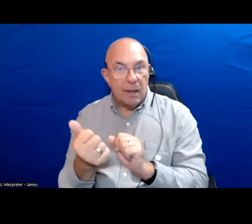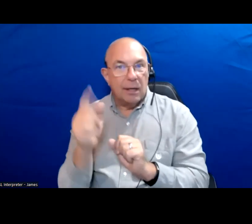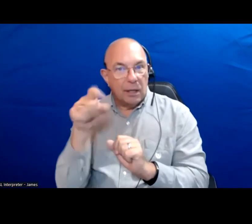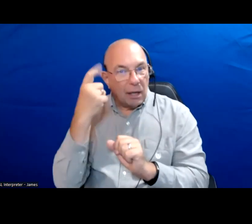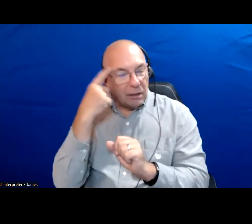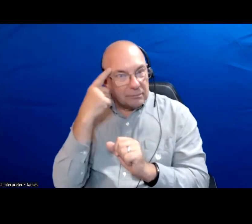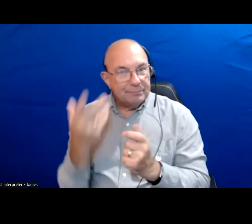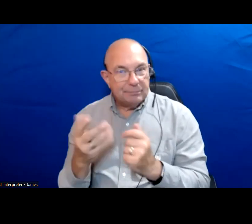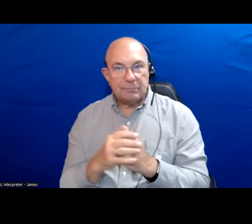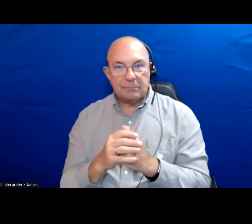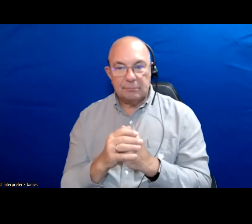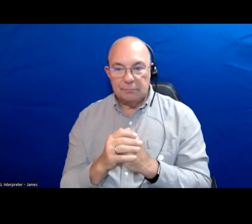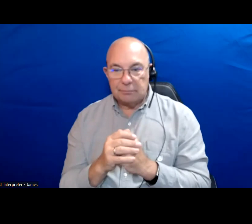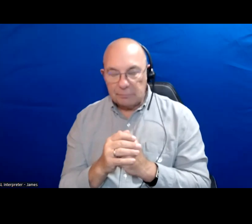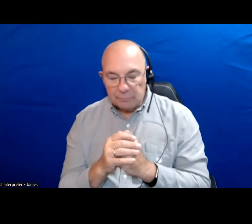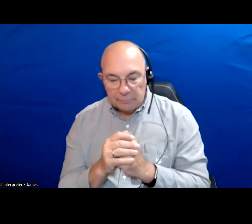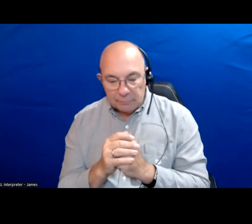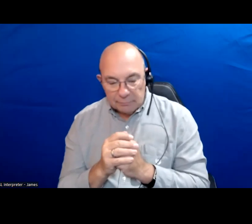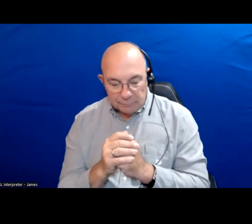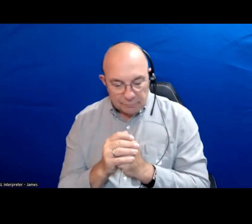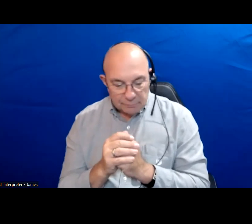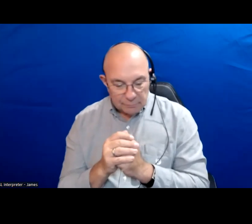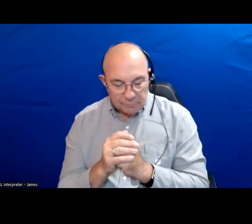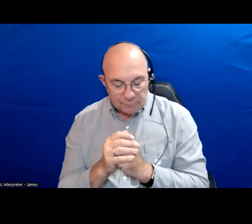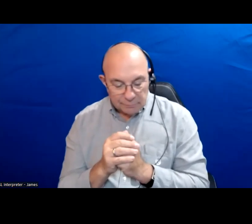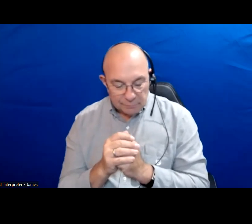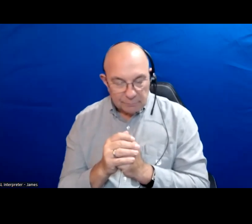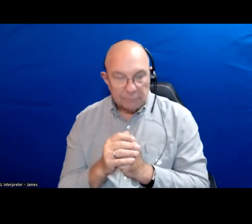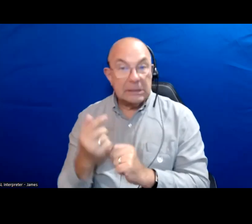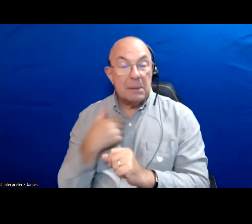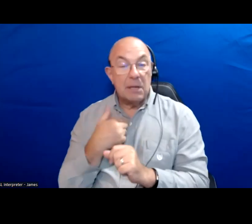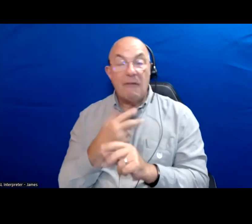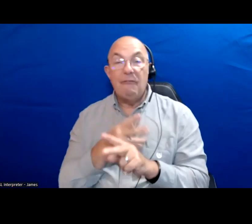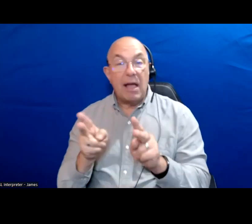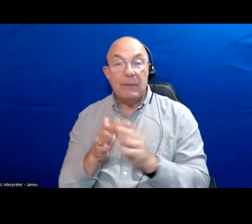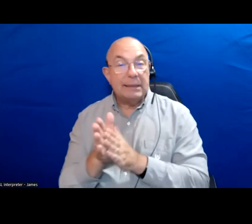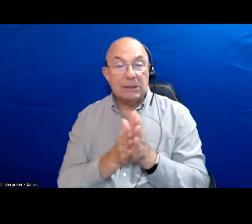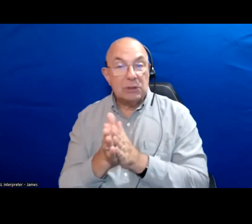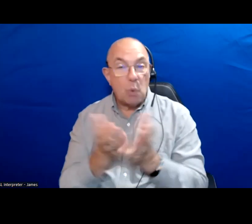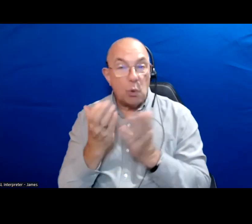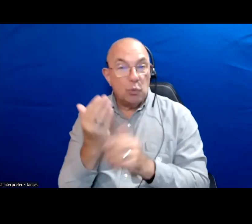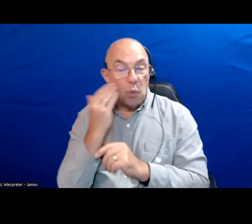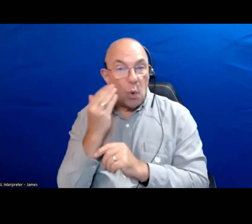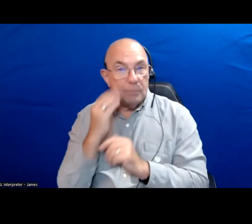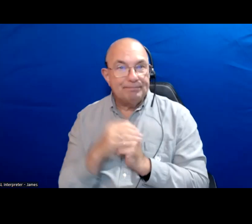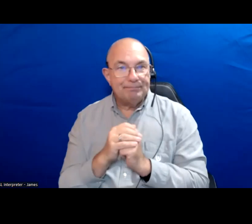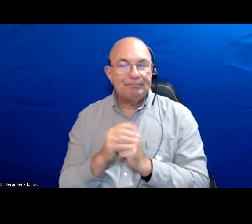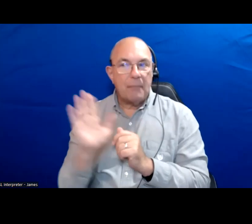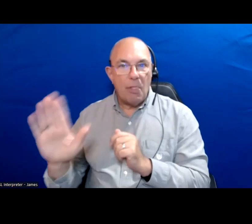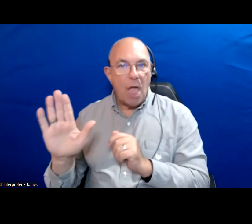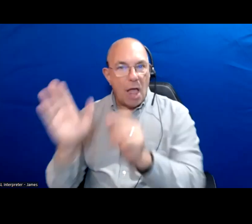But I think what I am ultimately really interested in is the kind of visions that the candidates